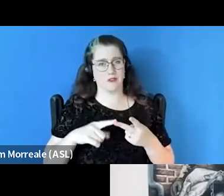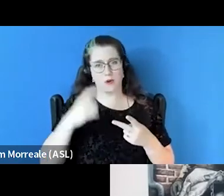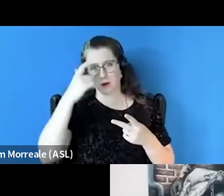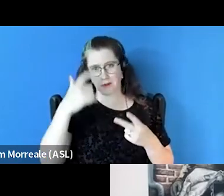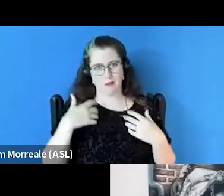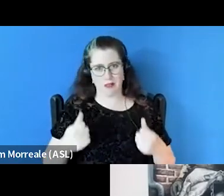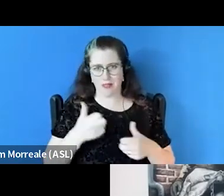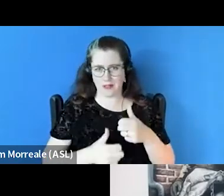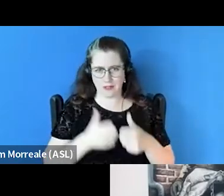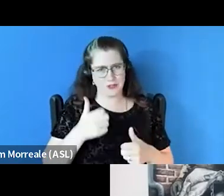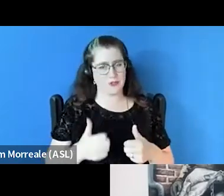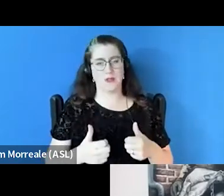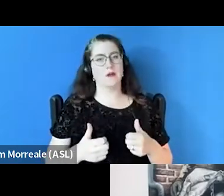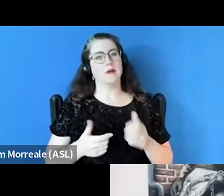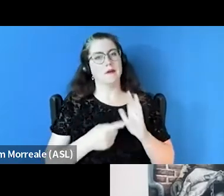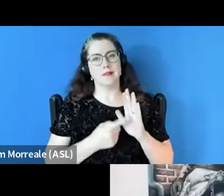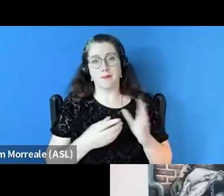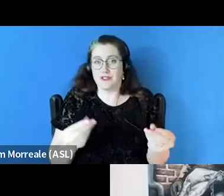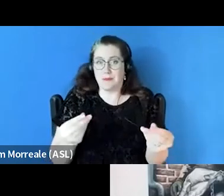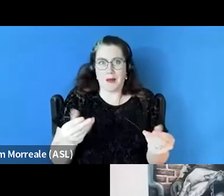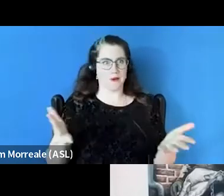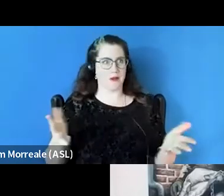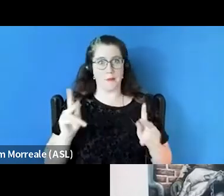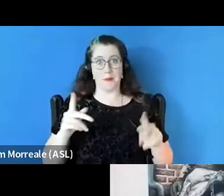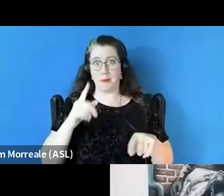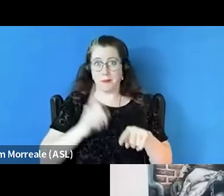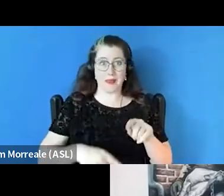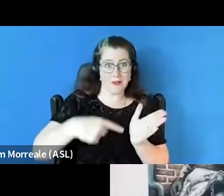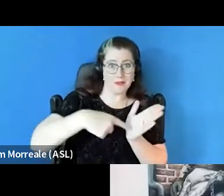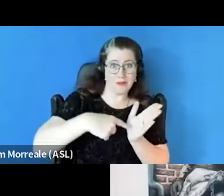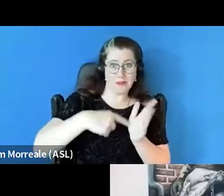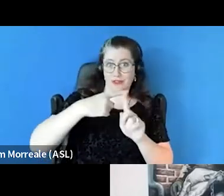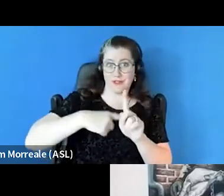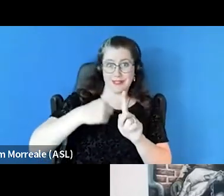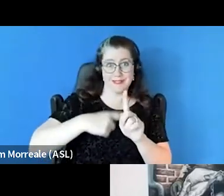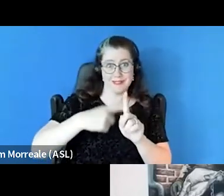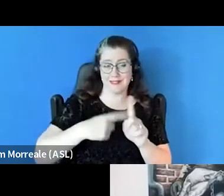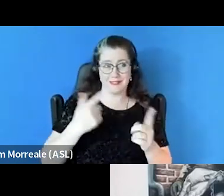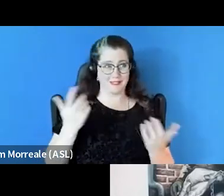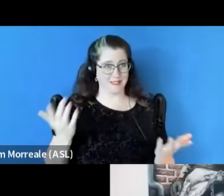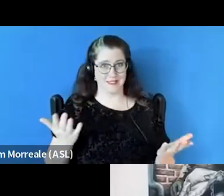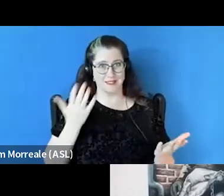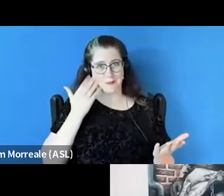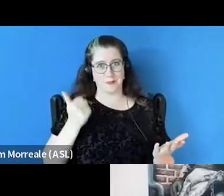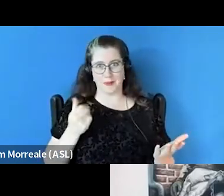and that people cannot even pay their rent right now because they don't have the financial means.